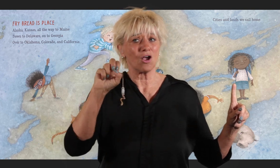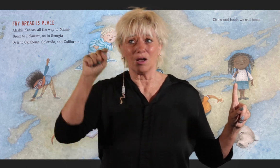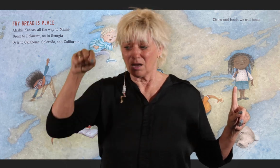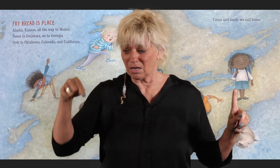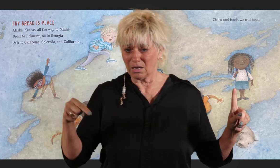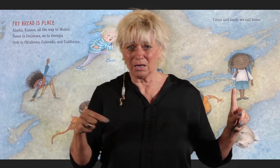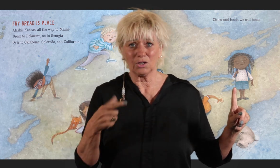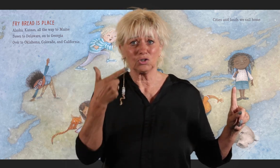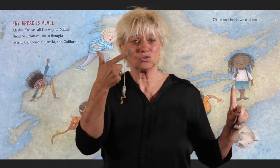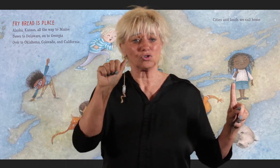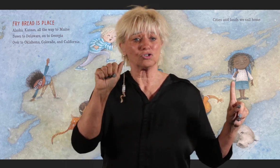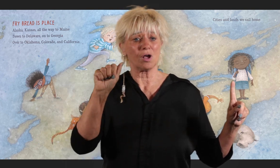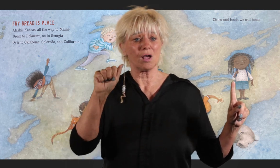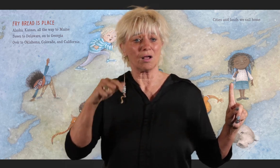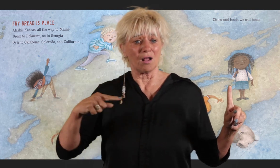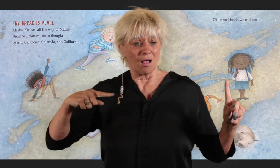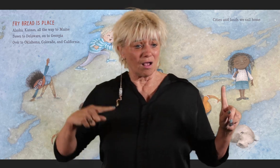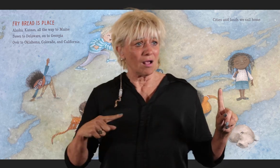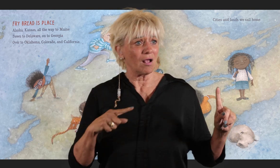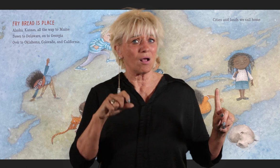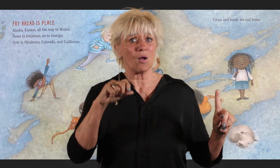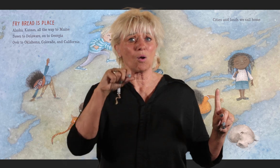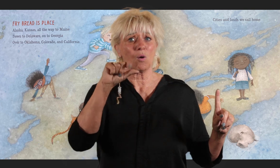On to georgia Over to Oklahoma,